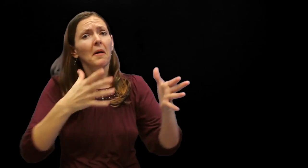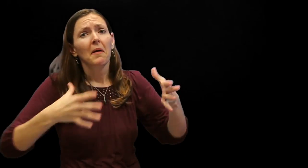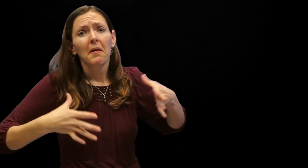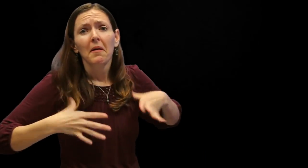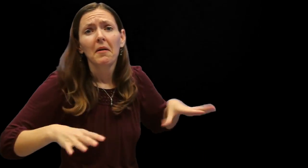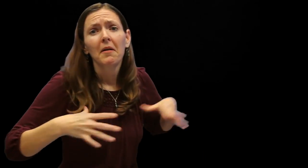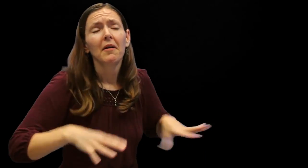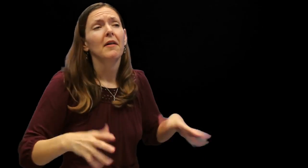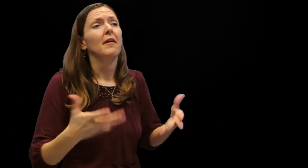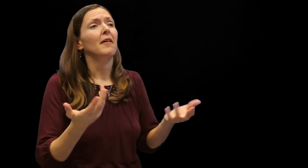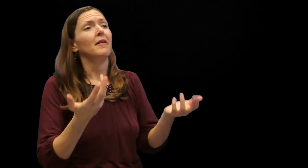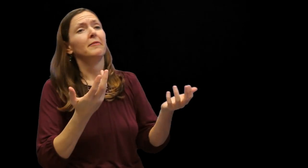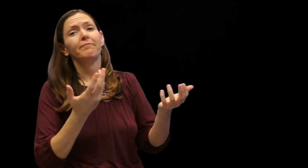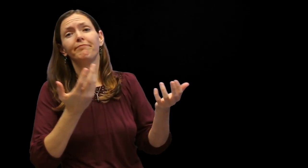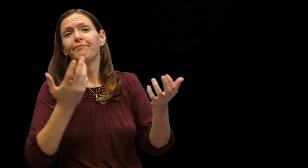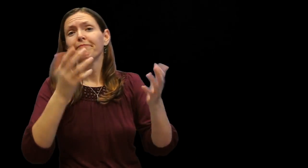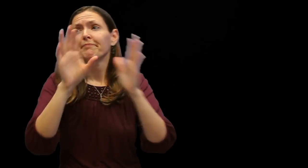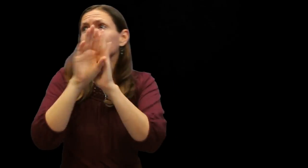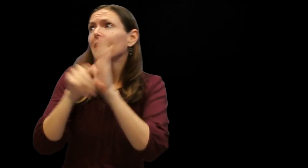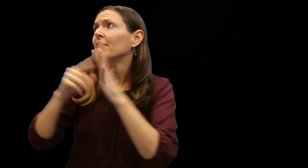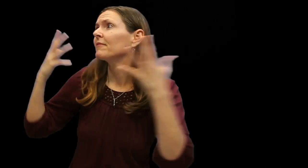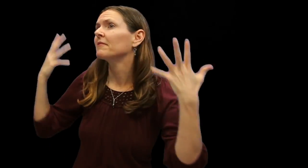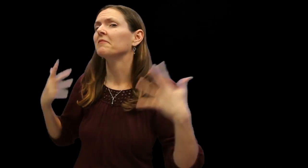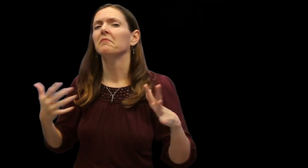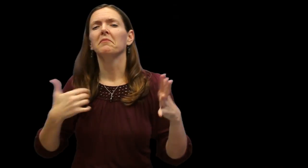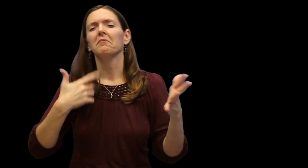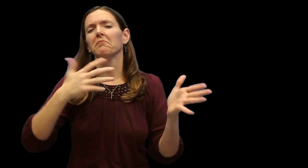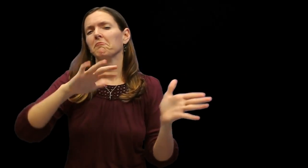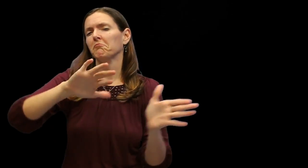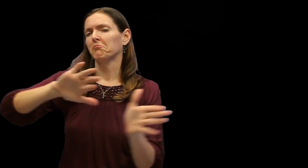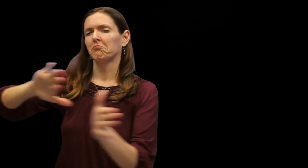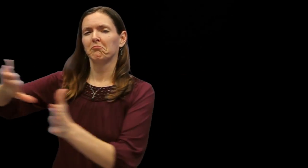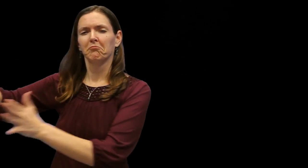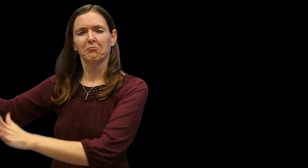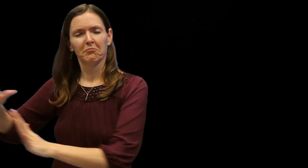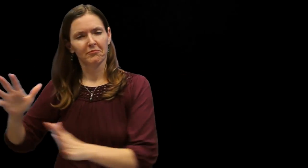Clothes? Background? Let's set that aside.